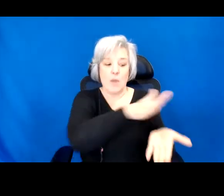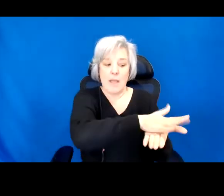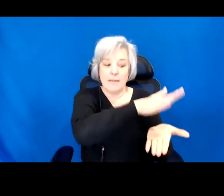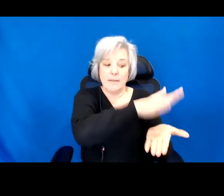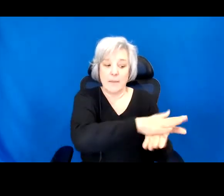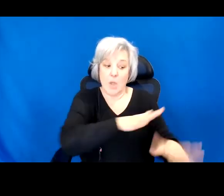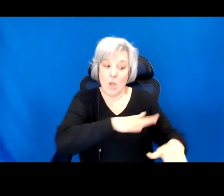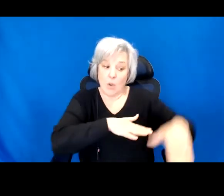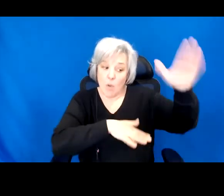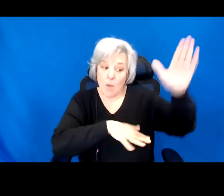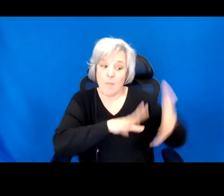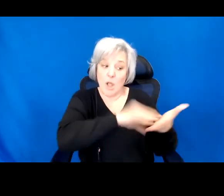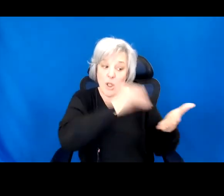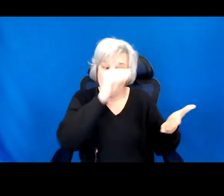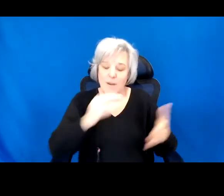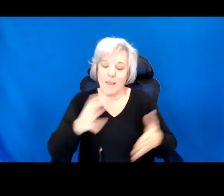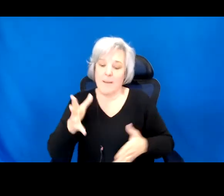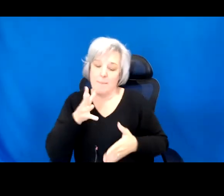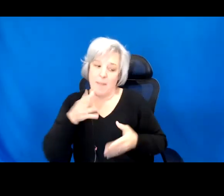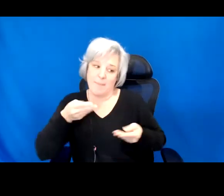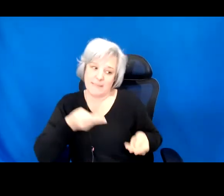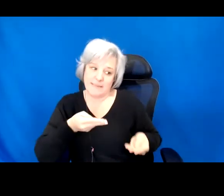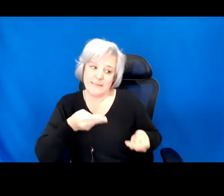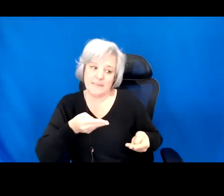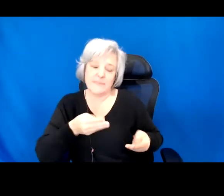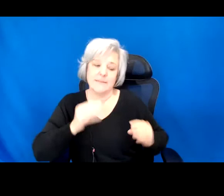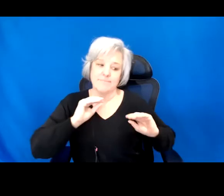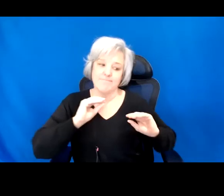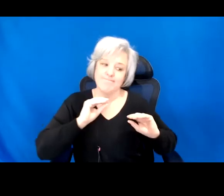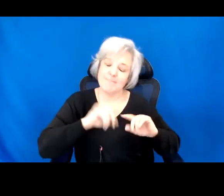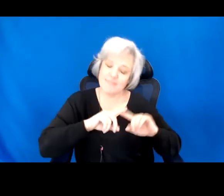your maternal one. That is okay, I said.